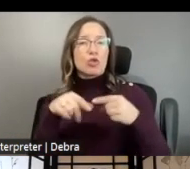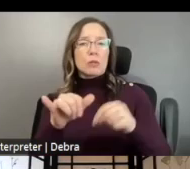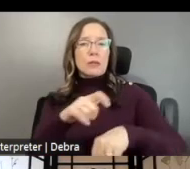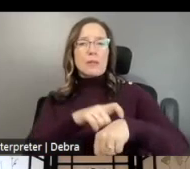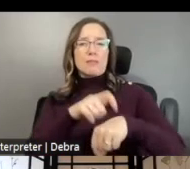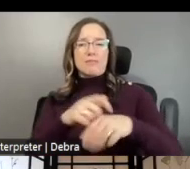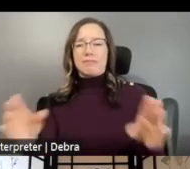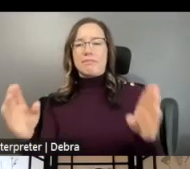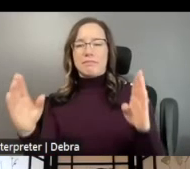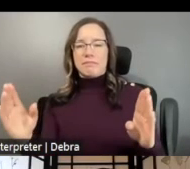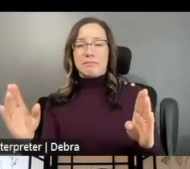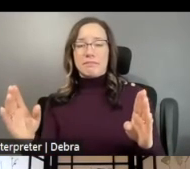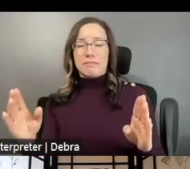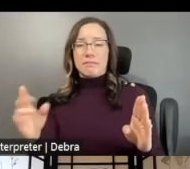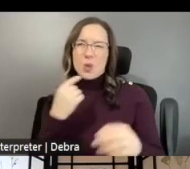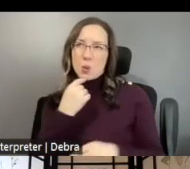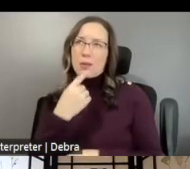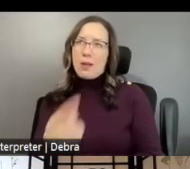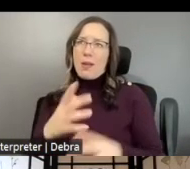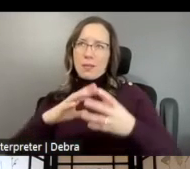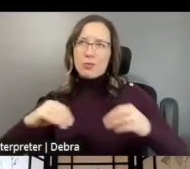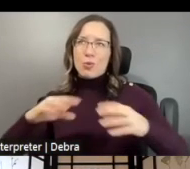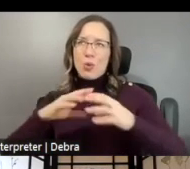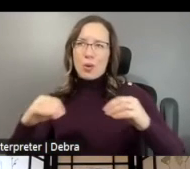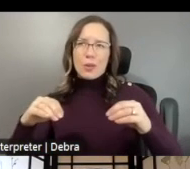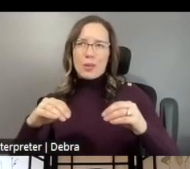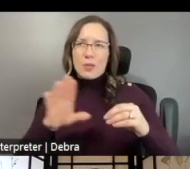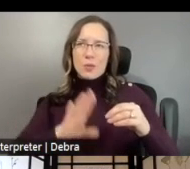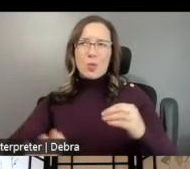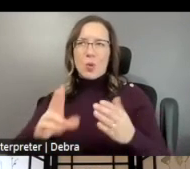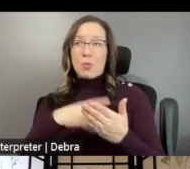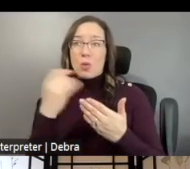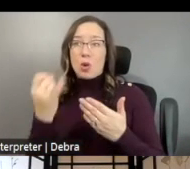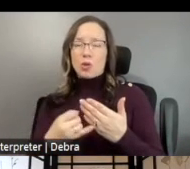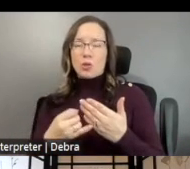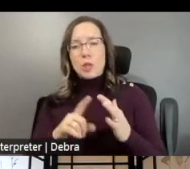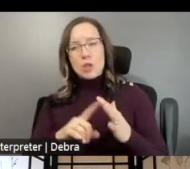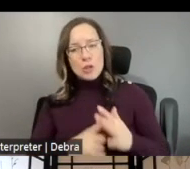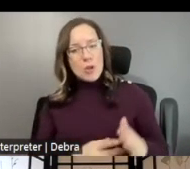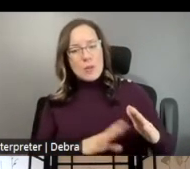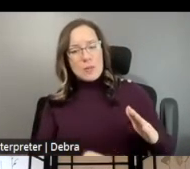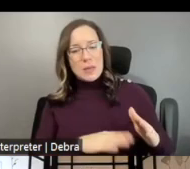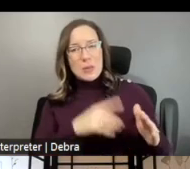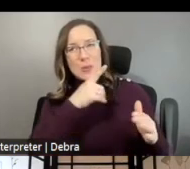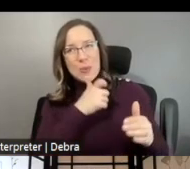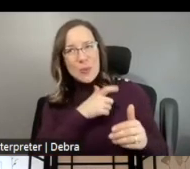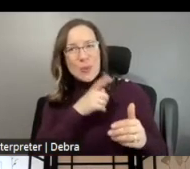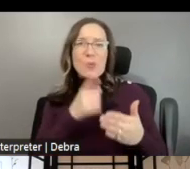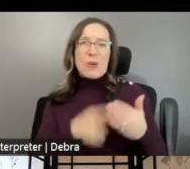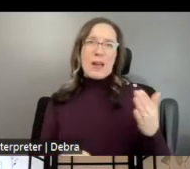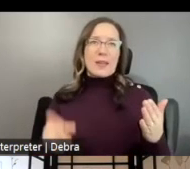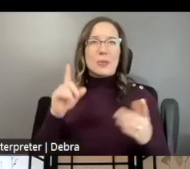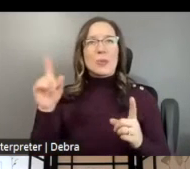THIS IS WHERE YOU TELL THE STORY OF YOUR PROJECT. START WITH A BASE, BASICS WHO, WHAT, WHEN, WHERE,